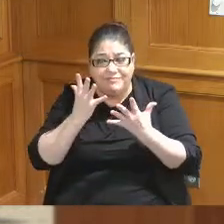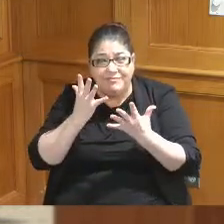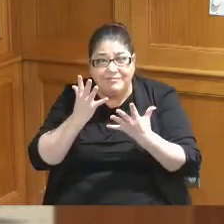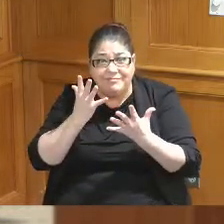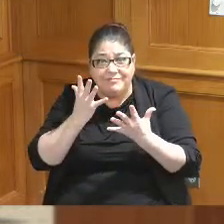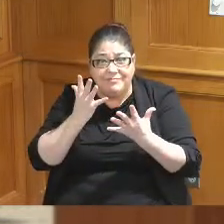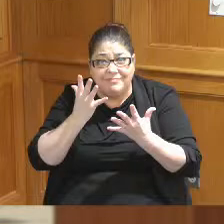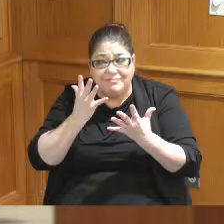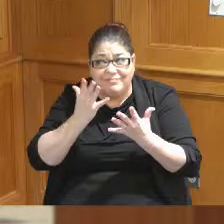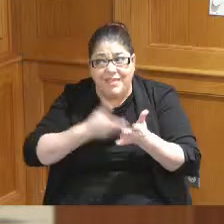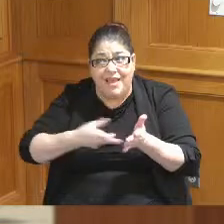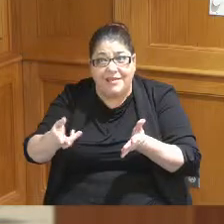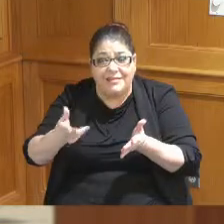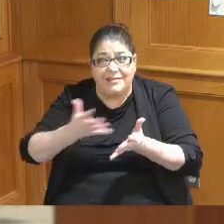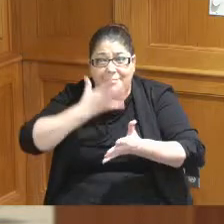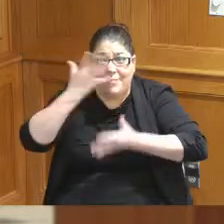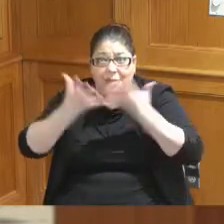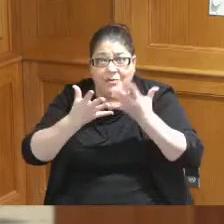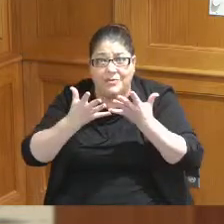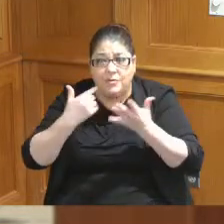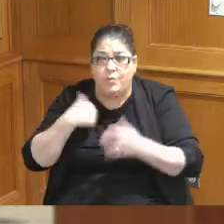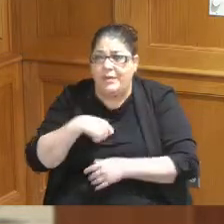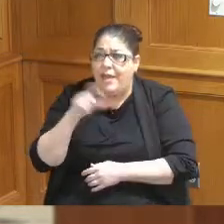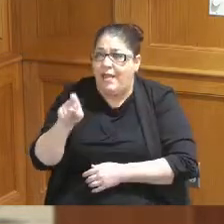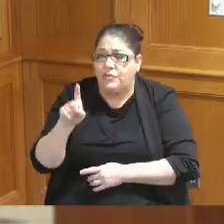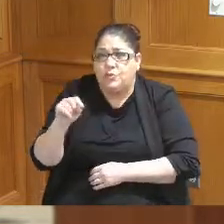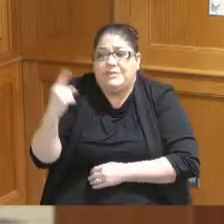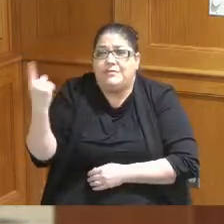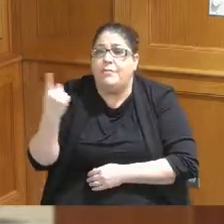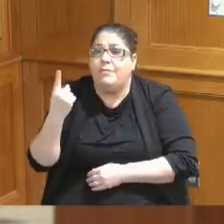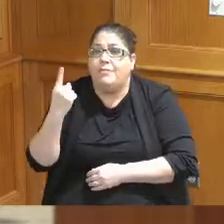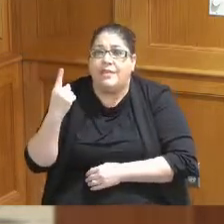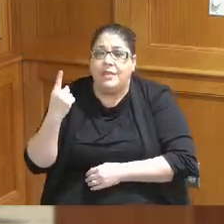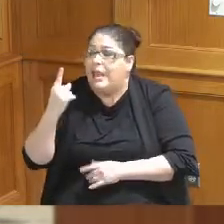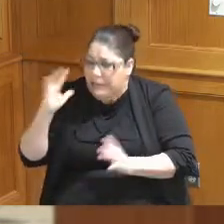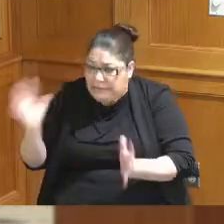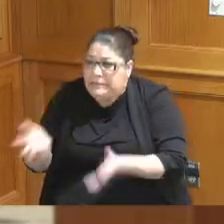it is and we need to do something about it and we're trying to take it in baby steps and I